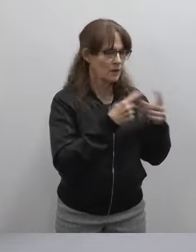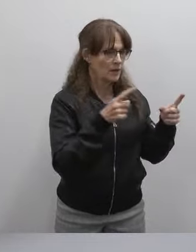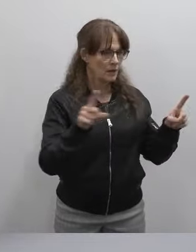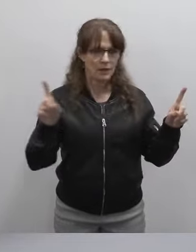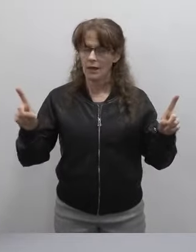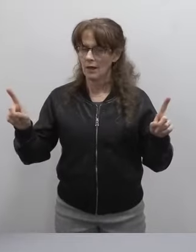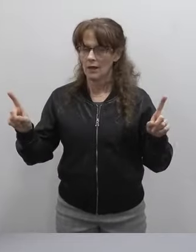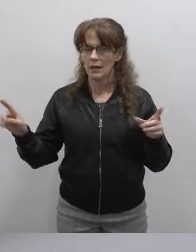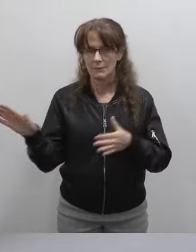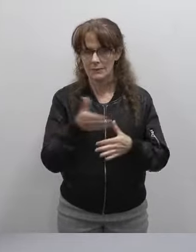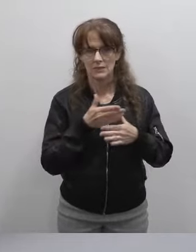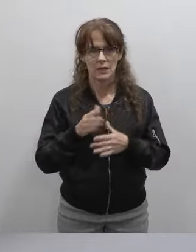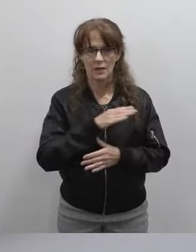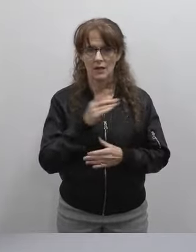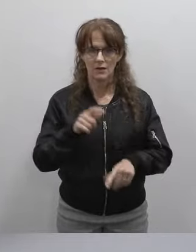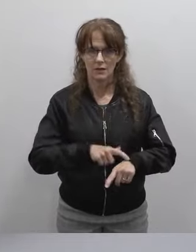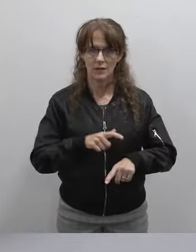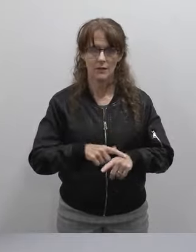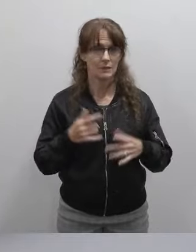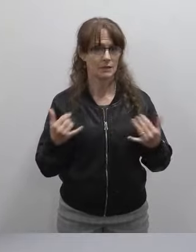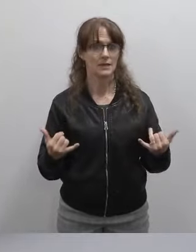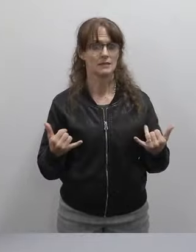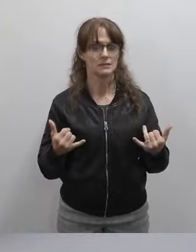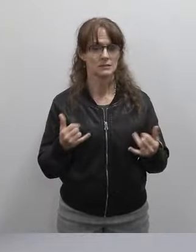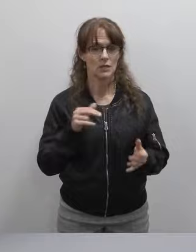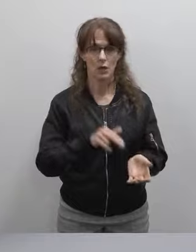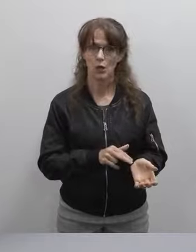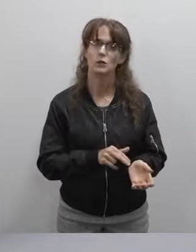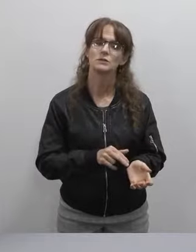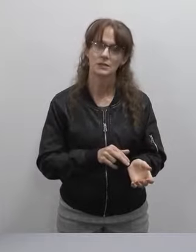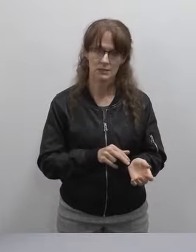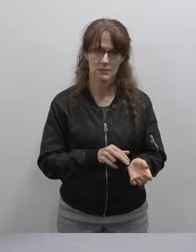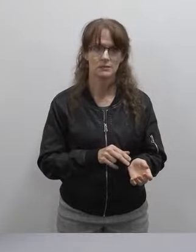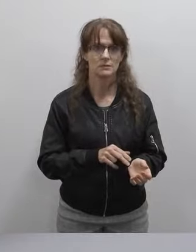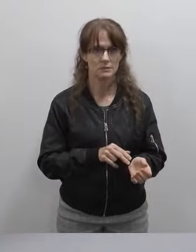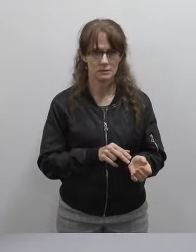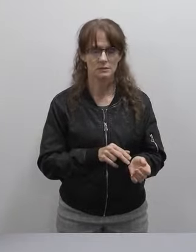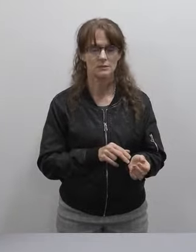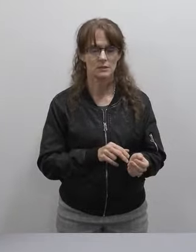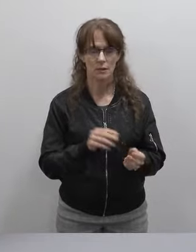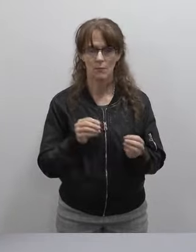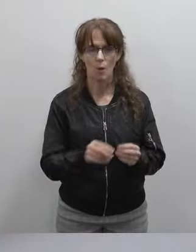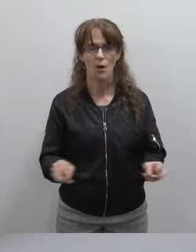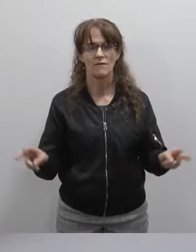but never has there been a time like this when nurses have been more valuable to us,